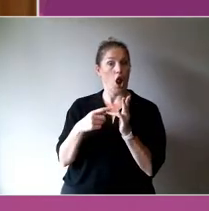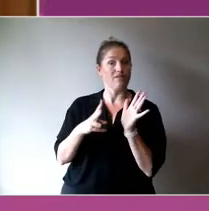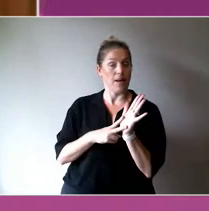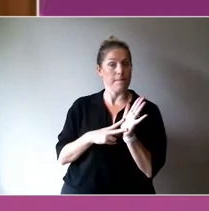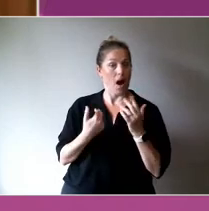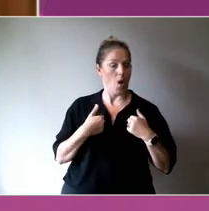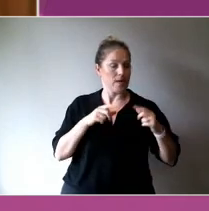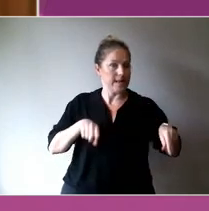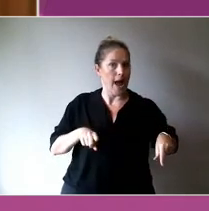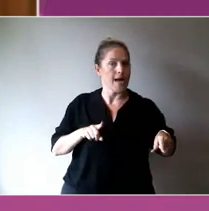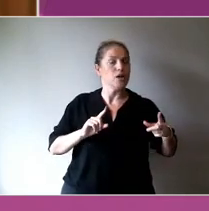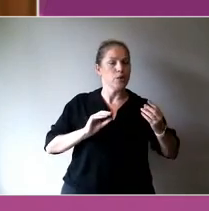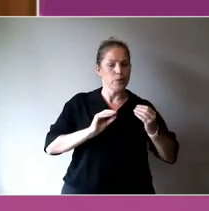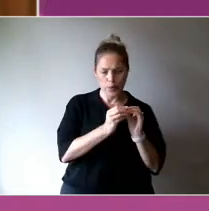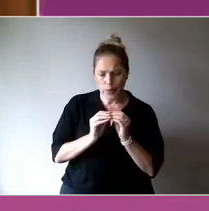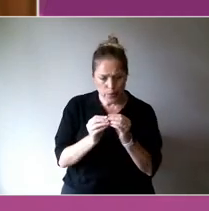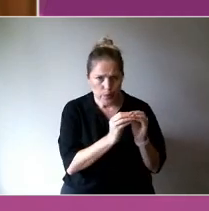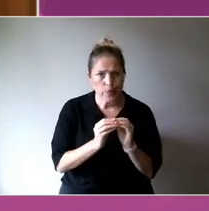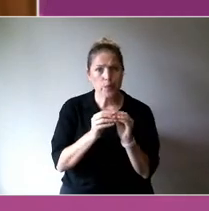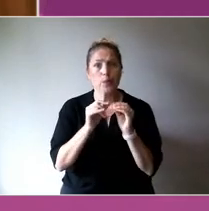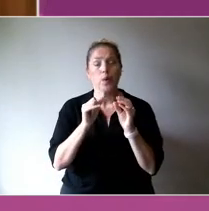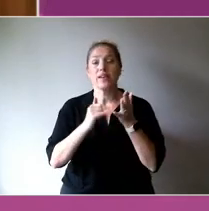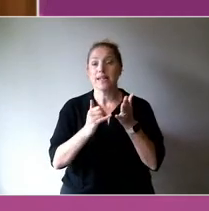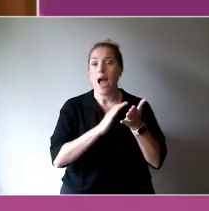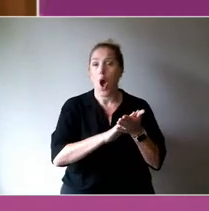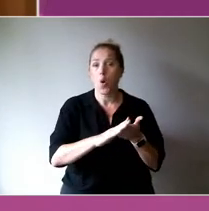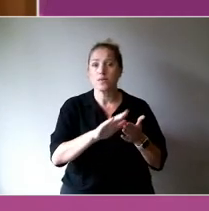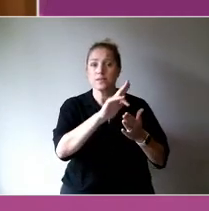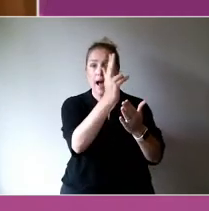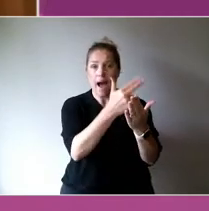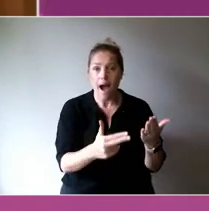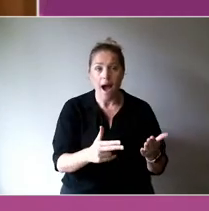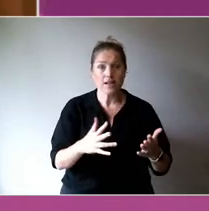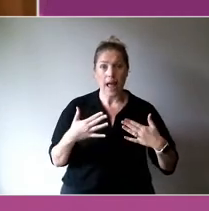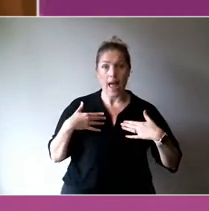from the arts, health, government and community sectors.